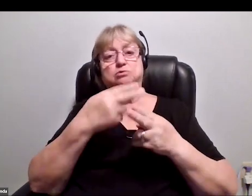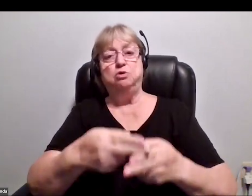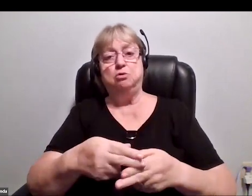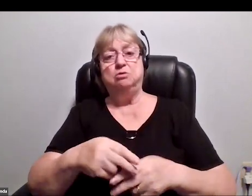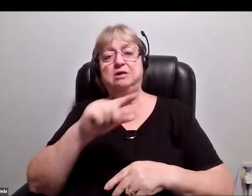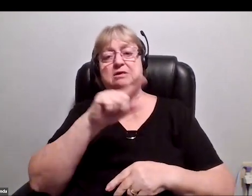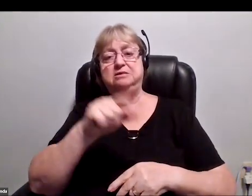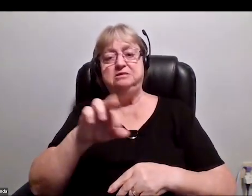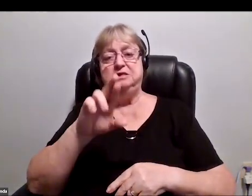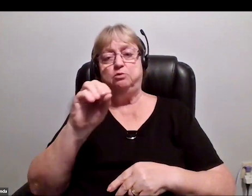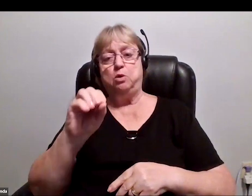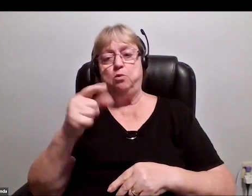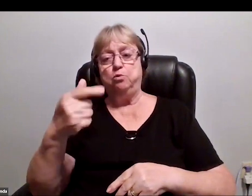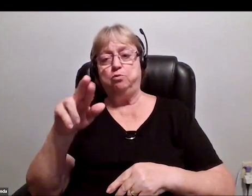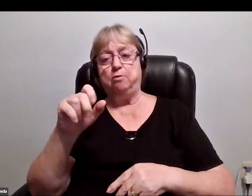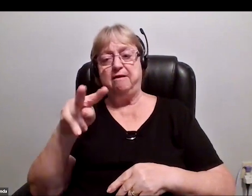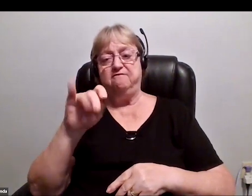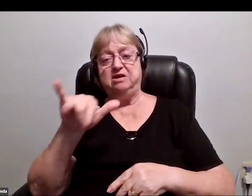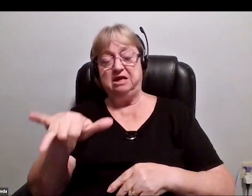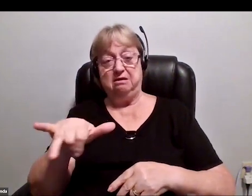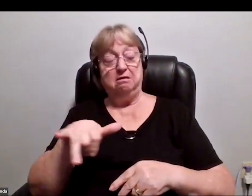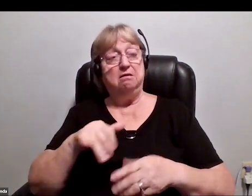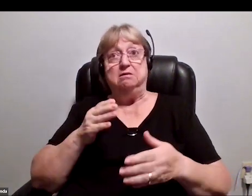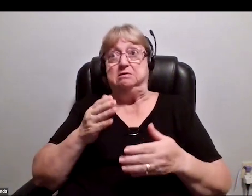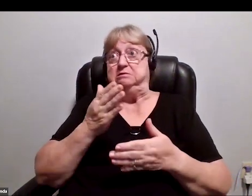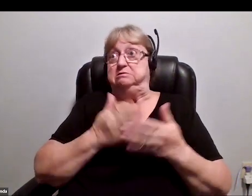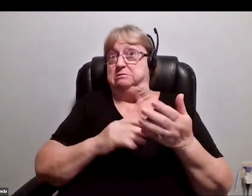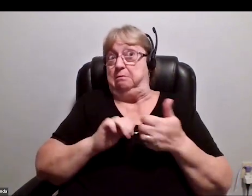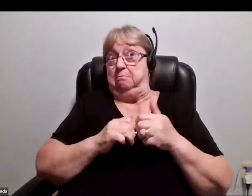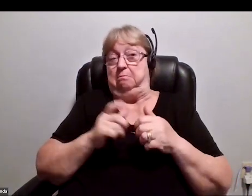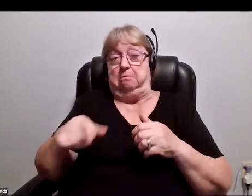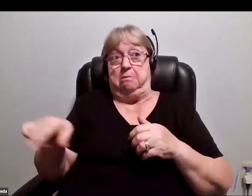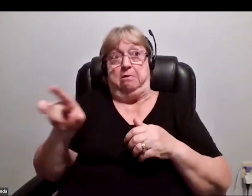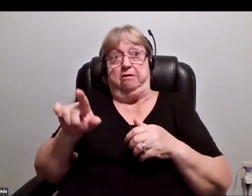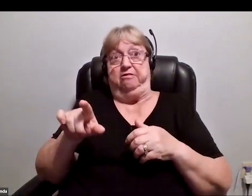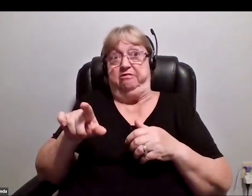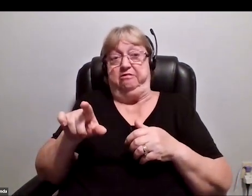and they had somehow channeled that emotion that I talked about